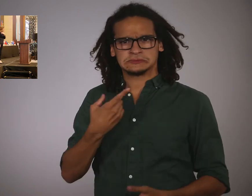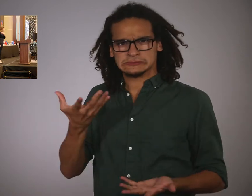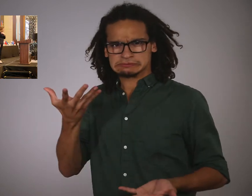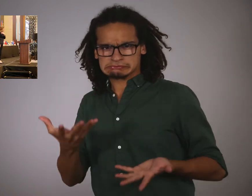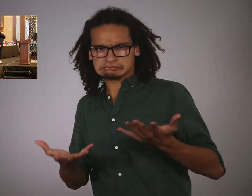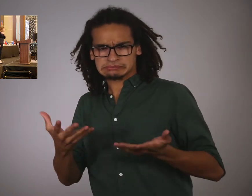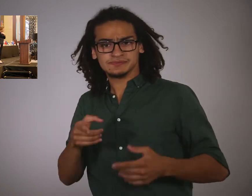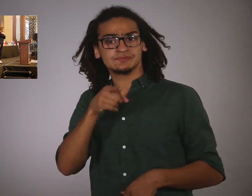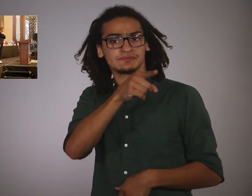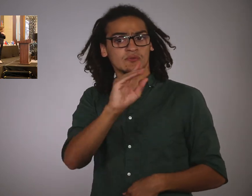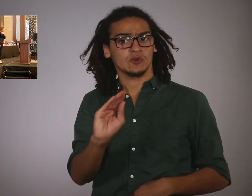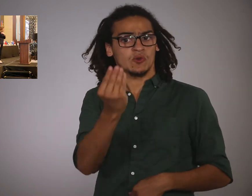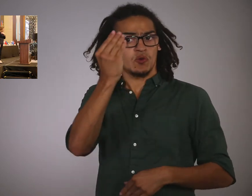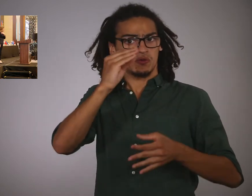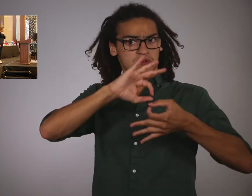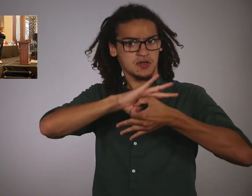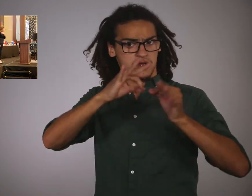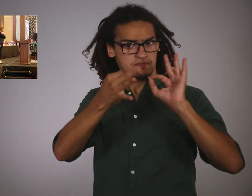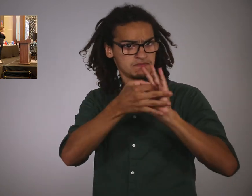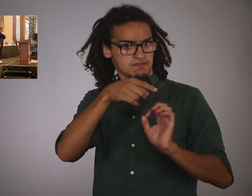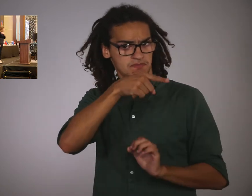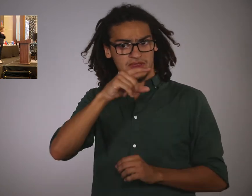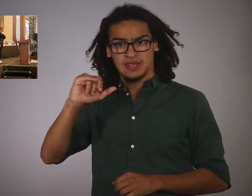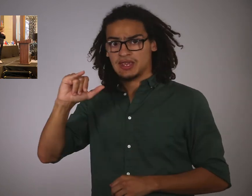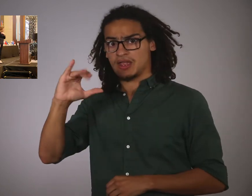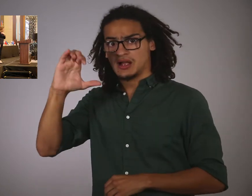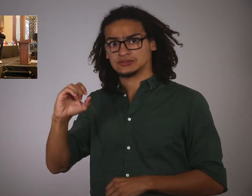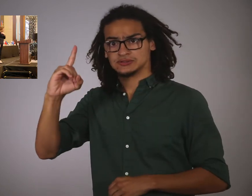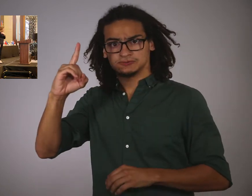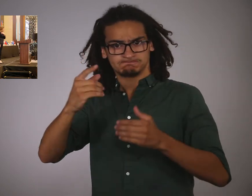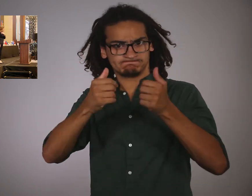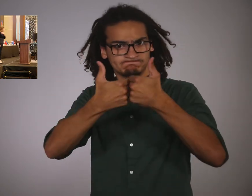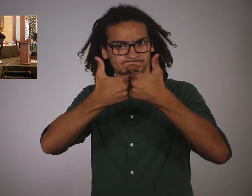Not sure if that the youth Deaflympics is